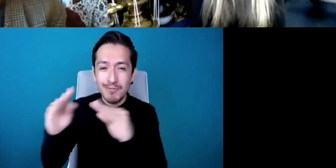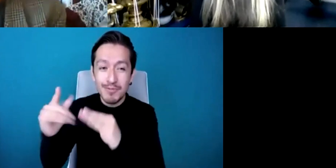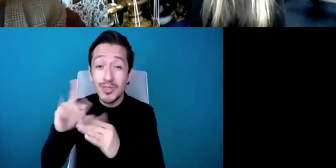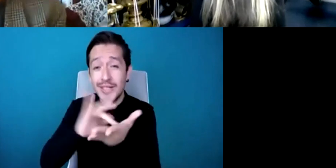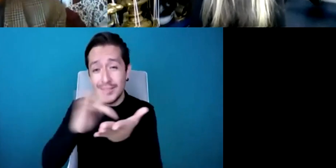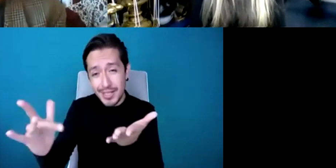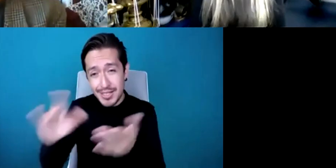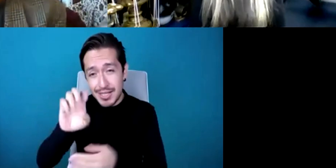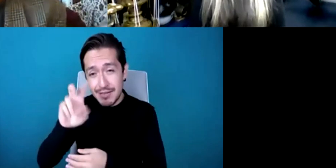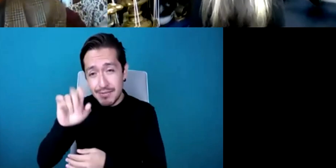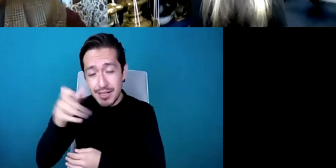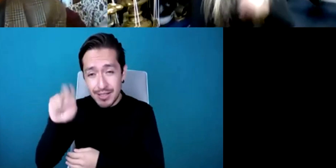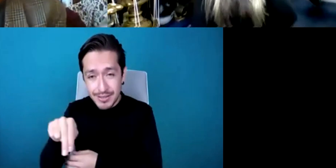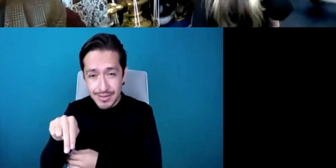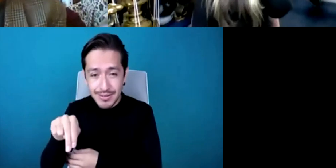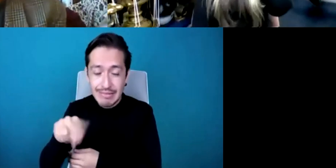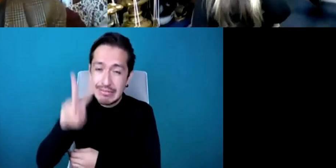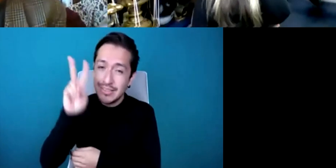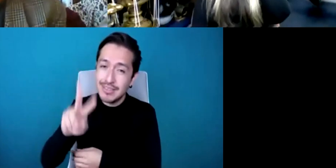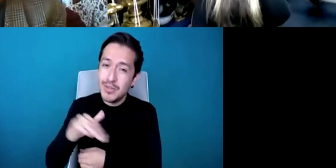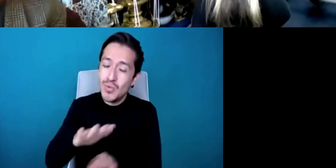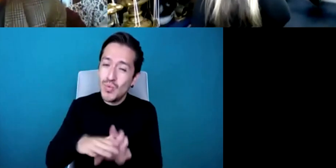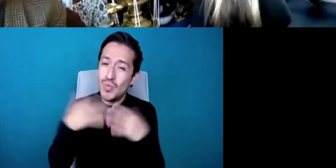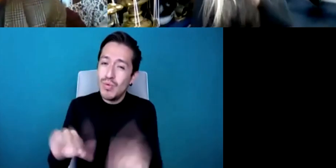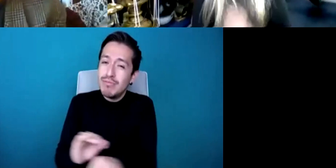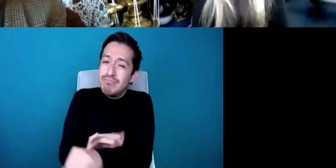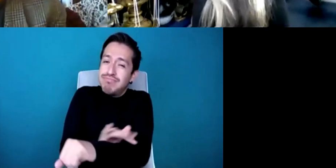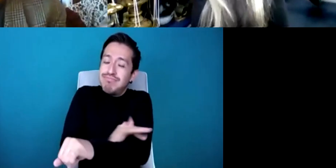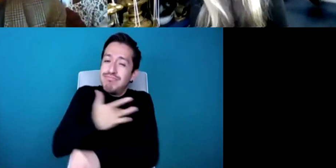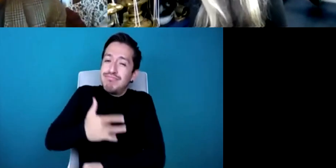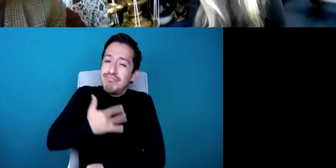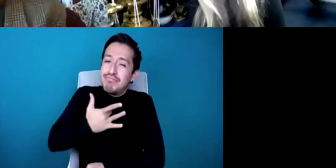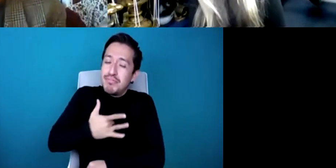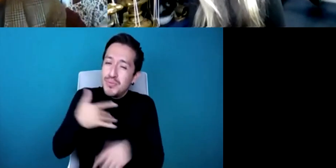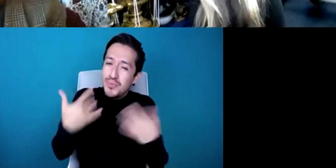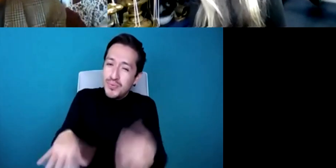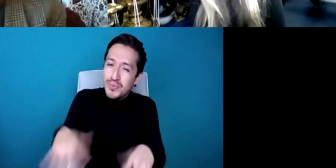moved and we've really enjoyed the music it's been absolutely beautiful listening to you